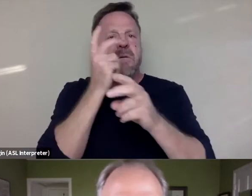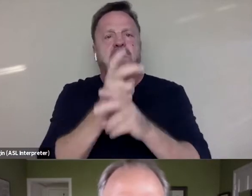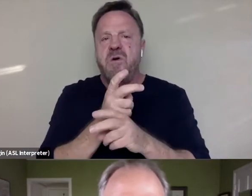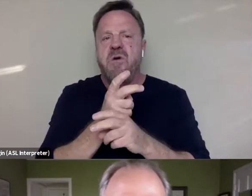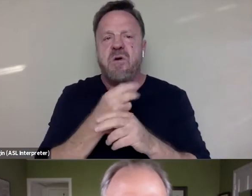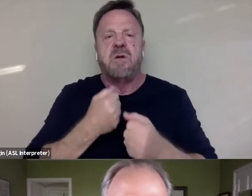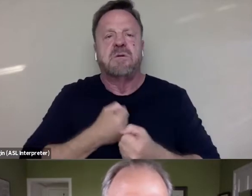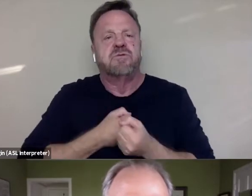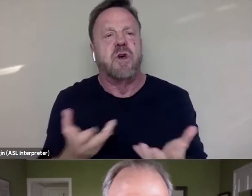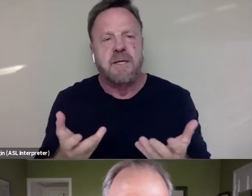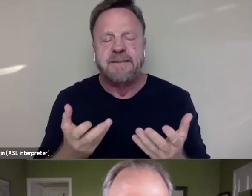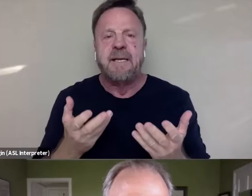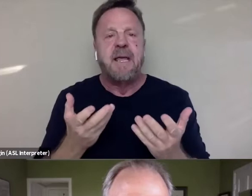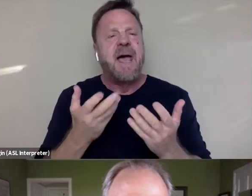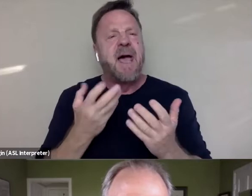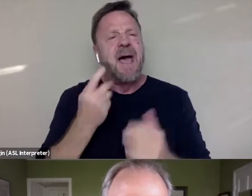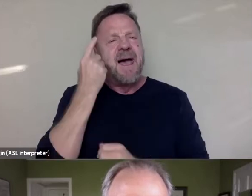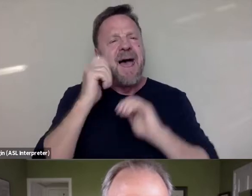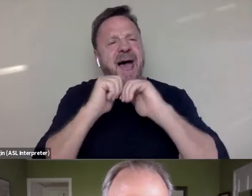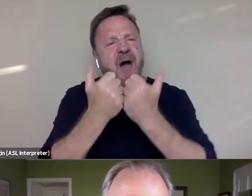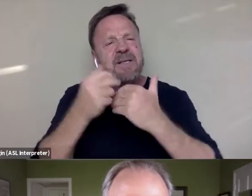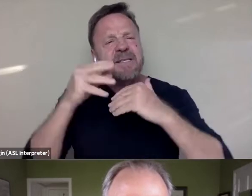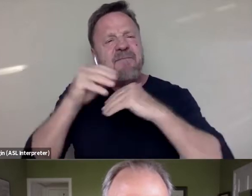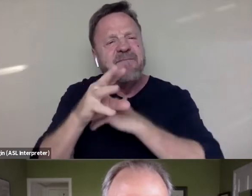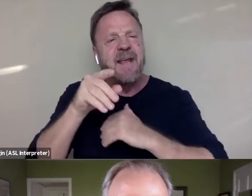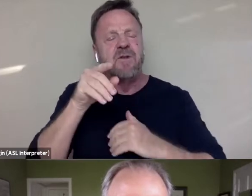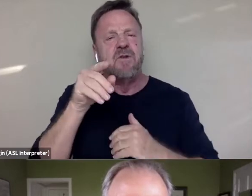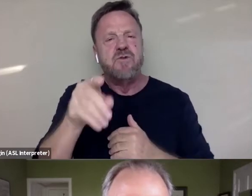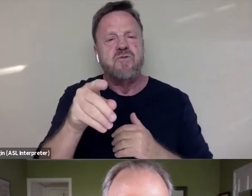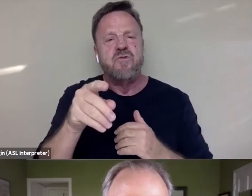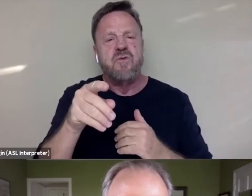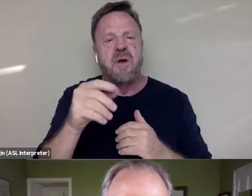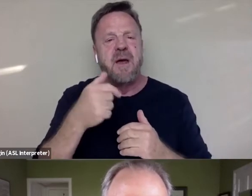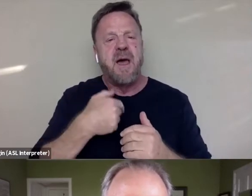and I'm wondering how it affects you as filmmakers. Obviously, I don't want to seem insensitive